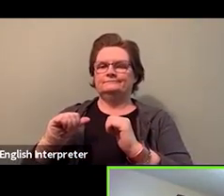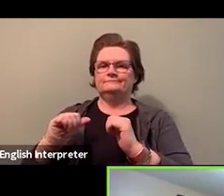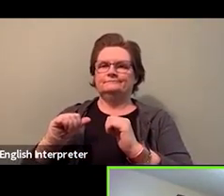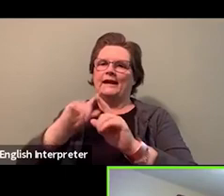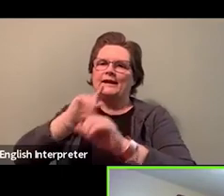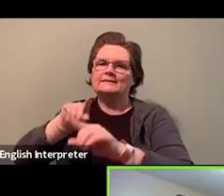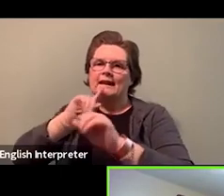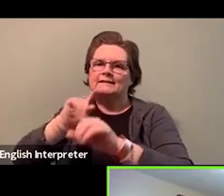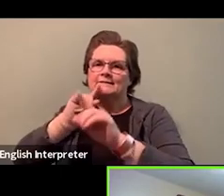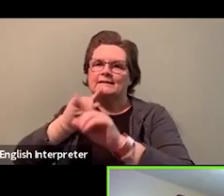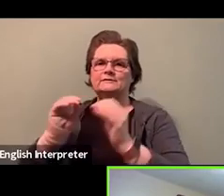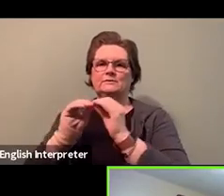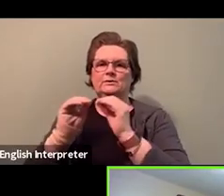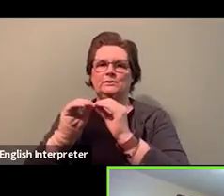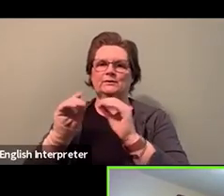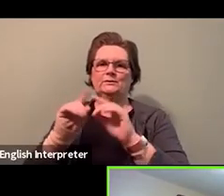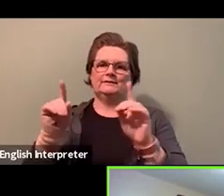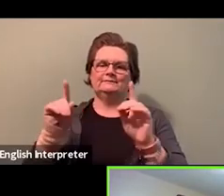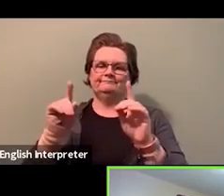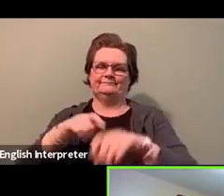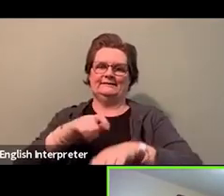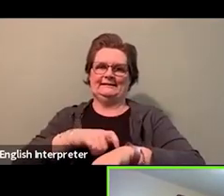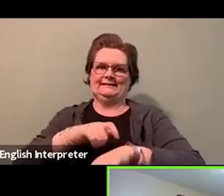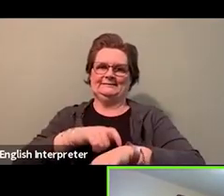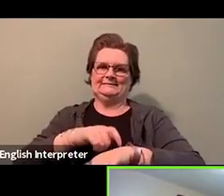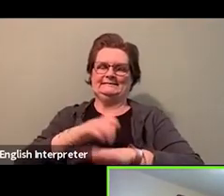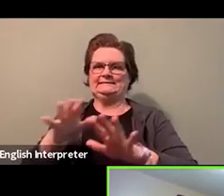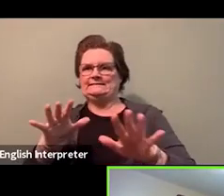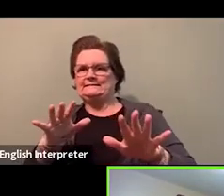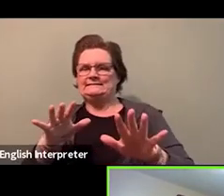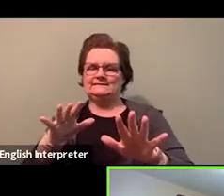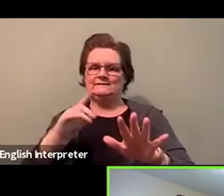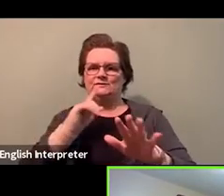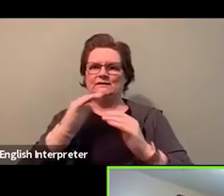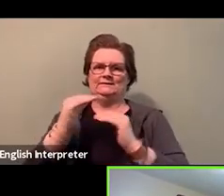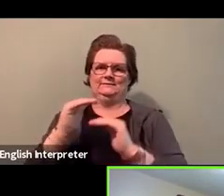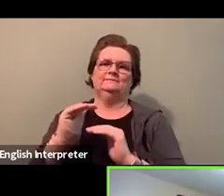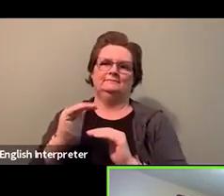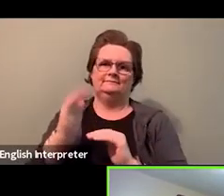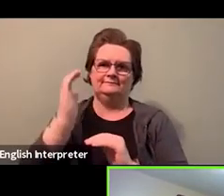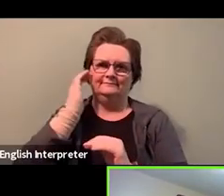and we truly hope that everyone enjoyed the information that they have received.